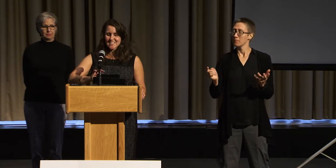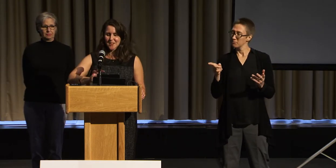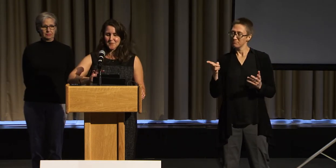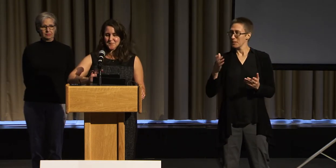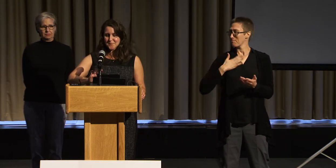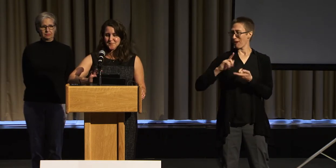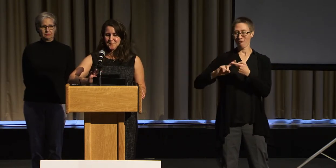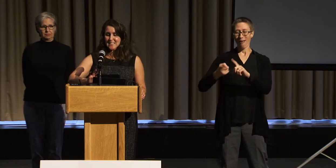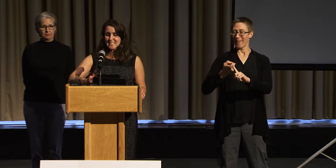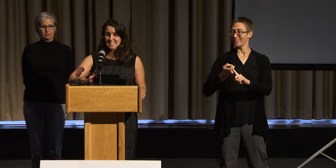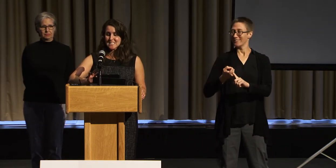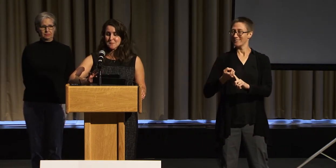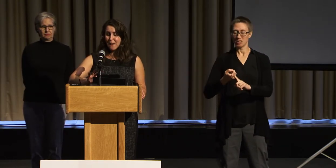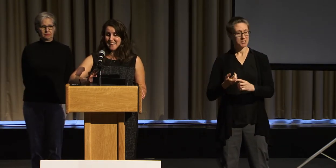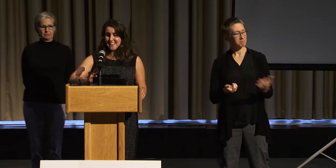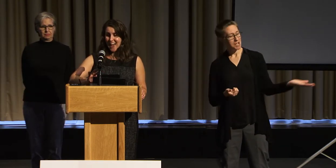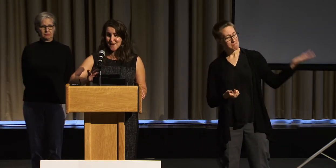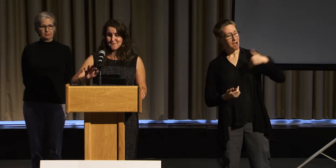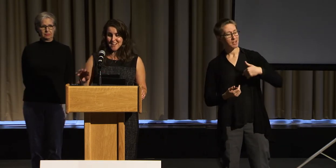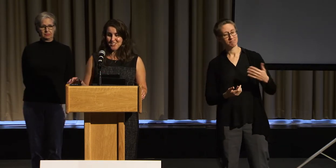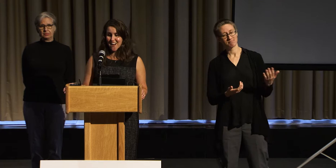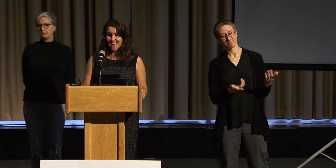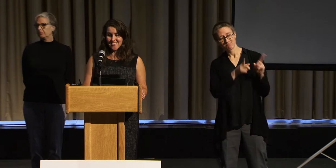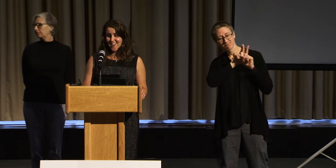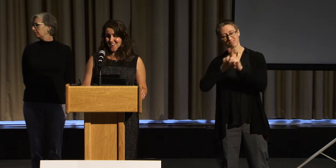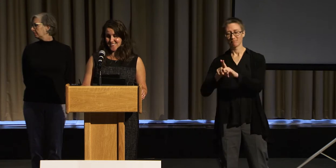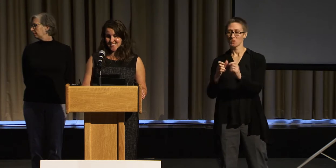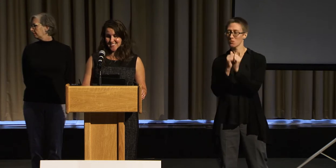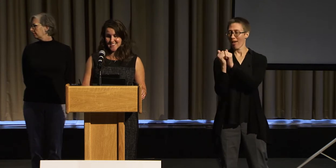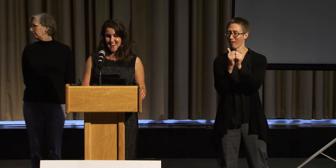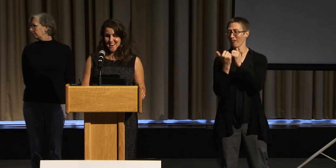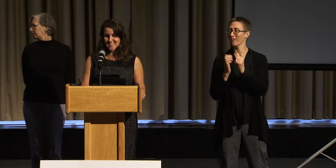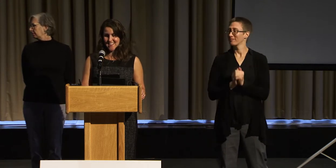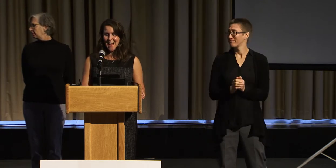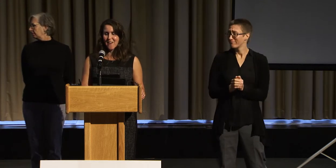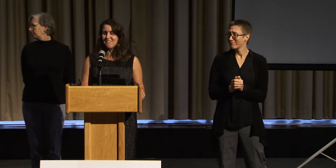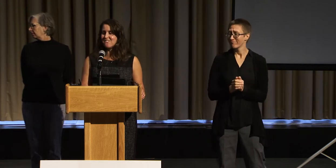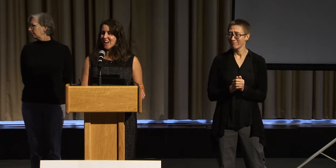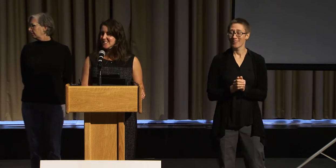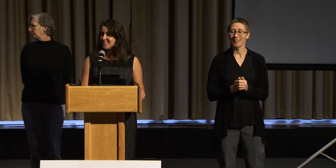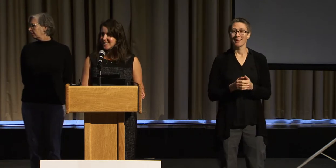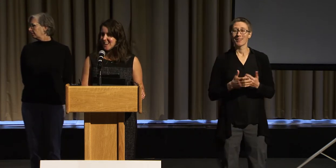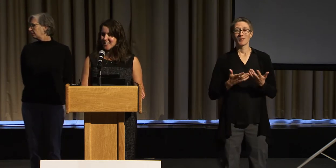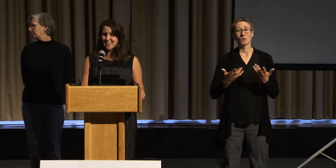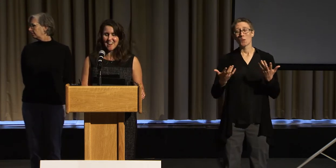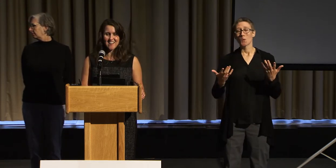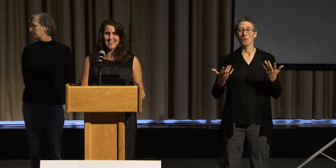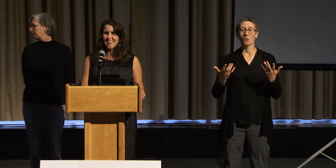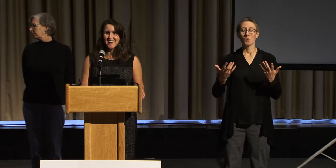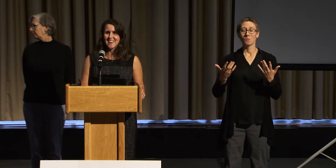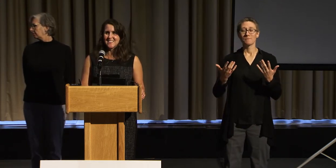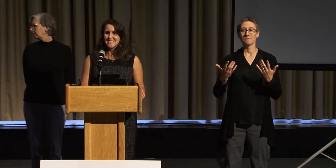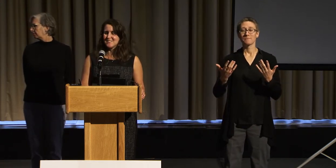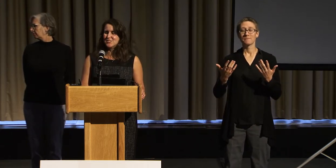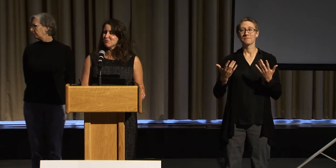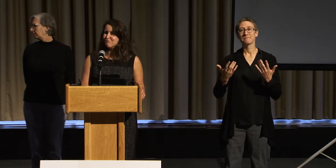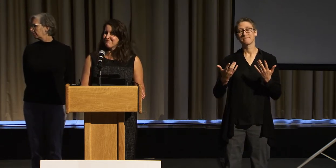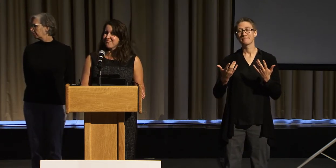So despite how much I love to dance and how fascinated and--